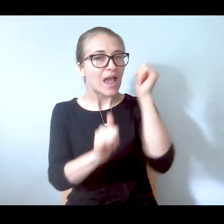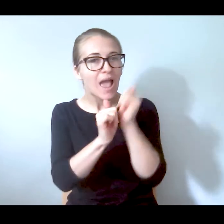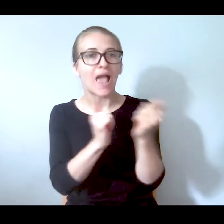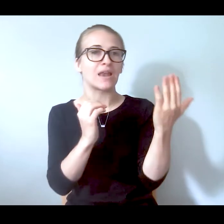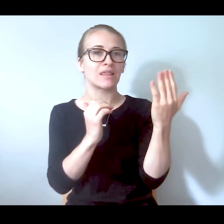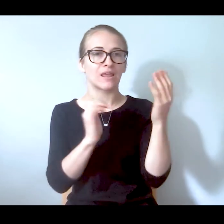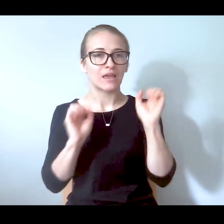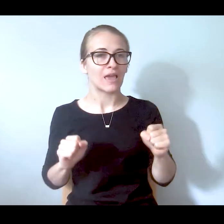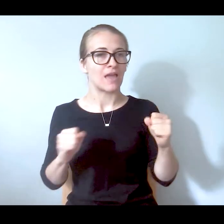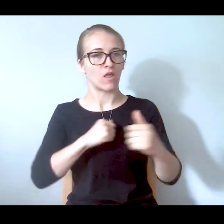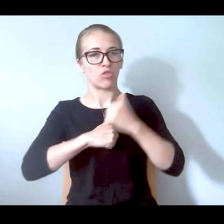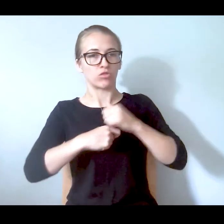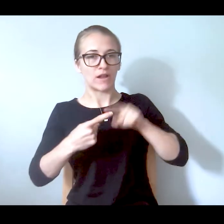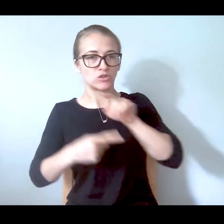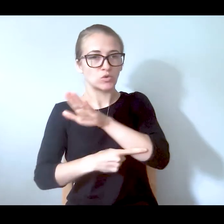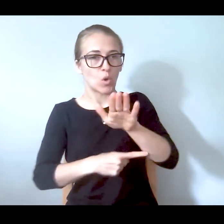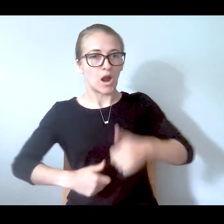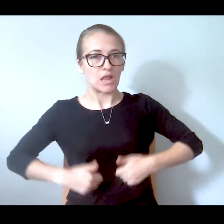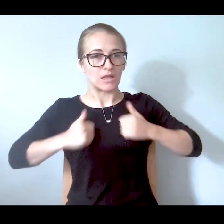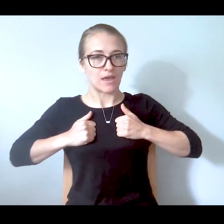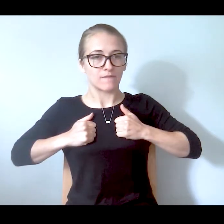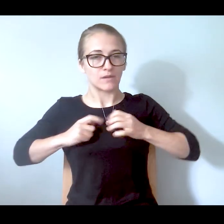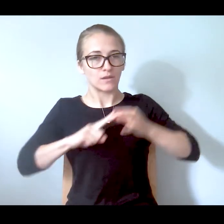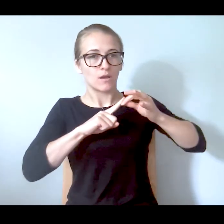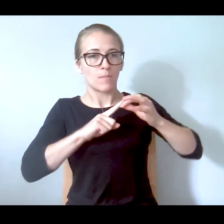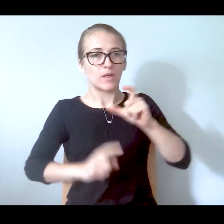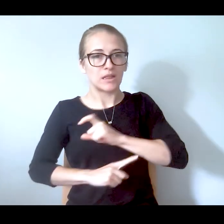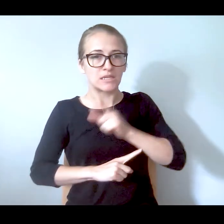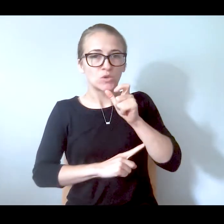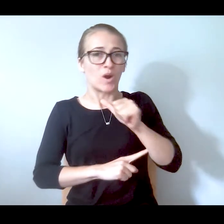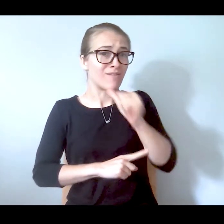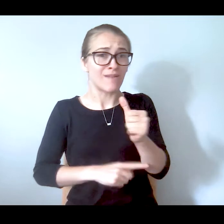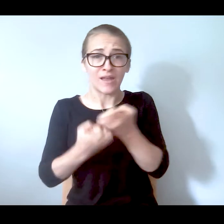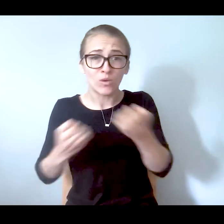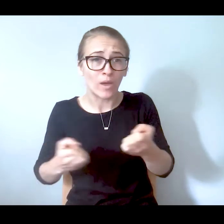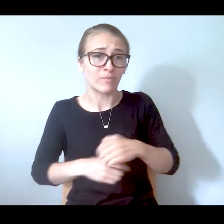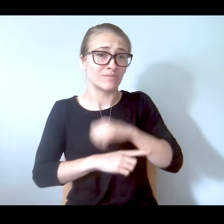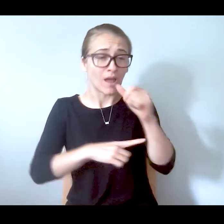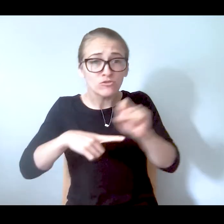life, especially the police who are ill equipped,